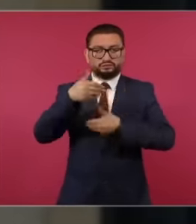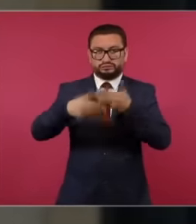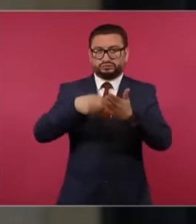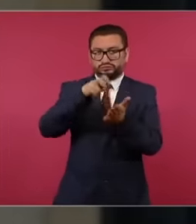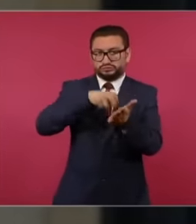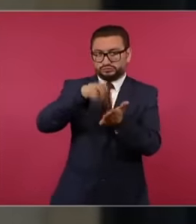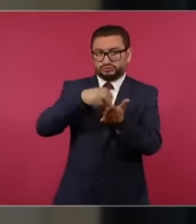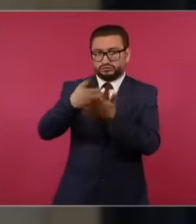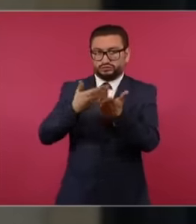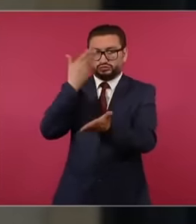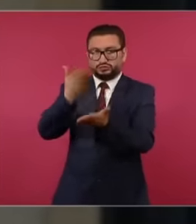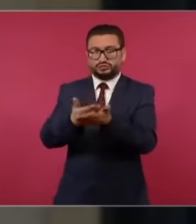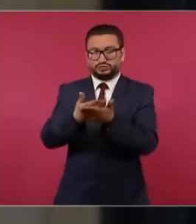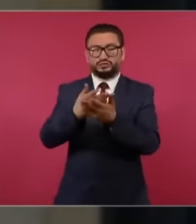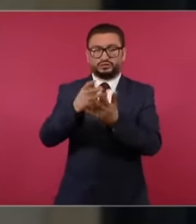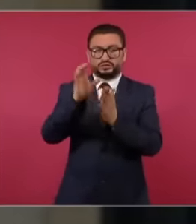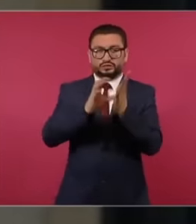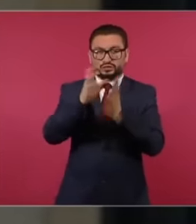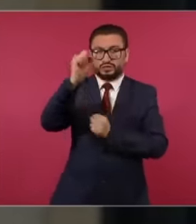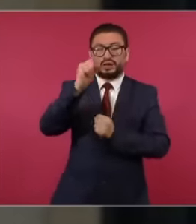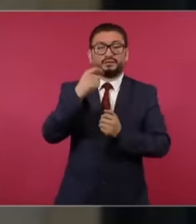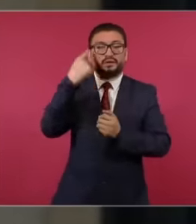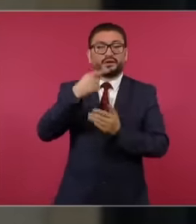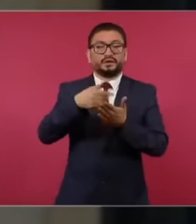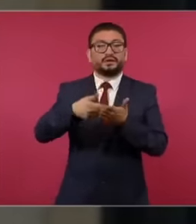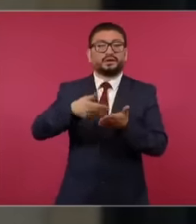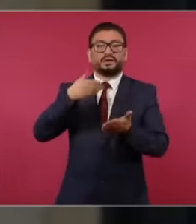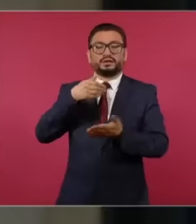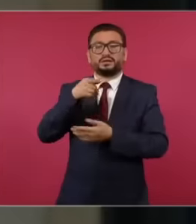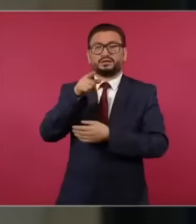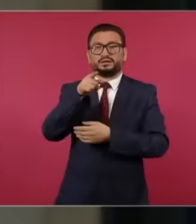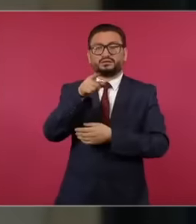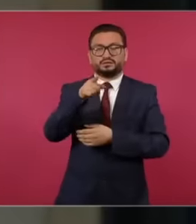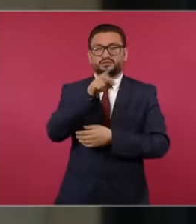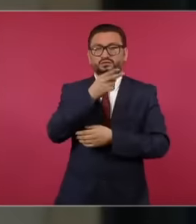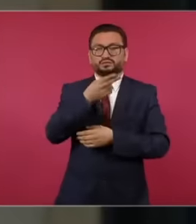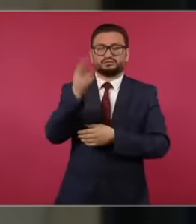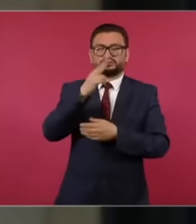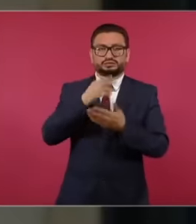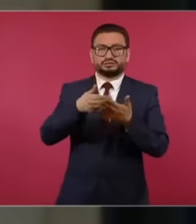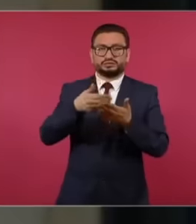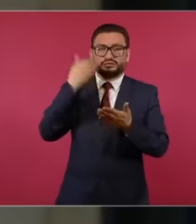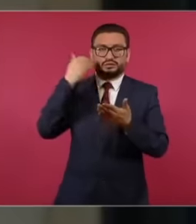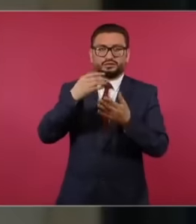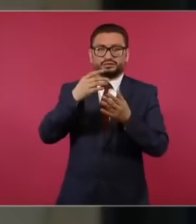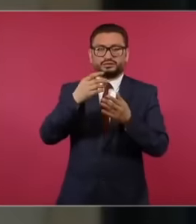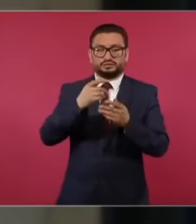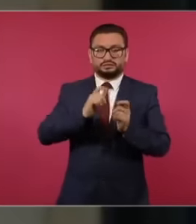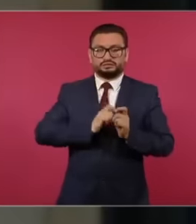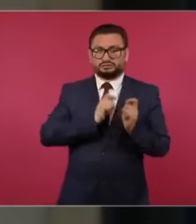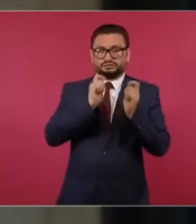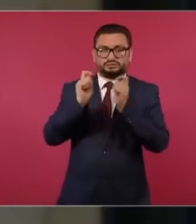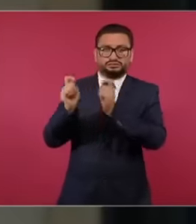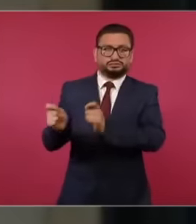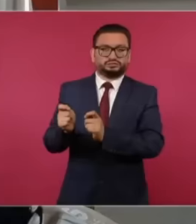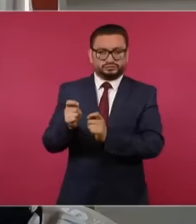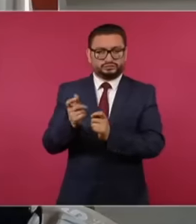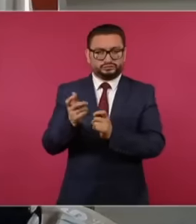constitutional reforms before you leave let's transfer power in the month of September no